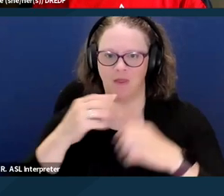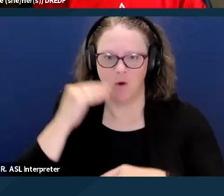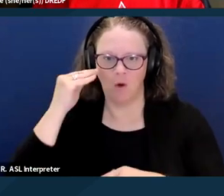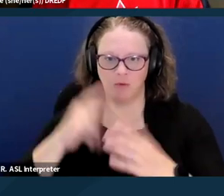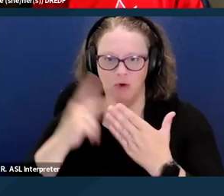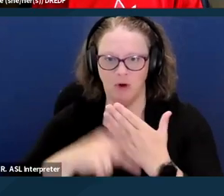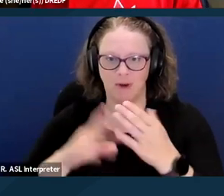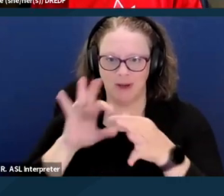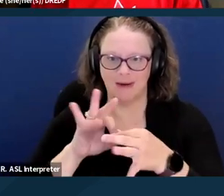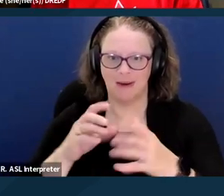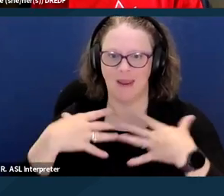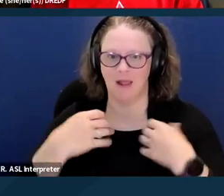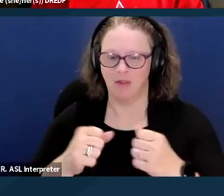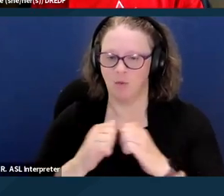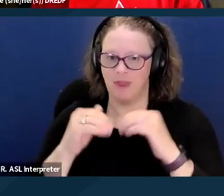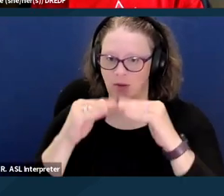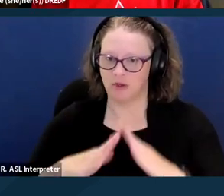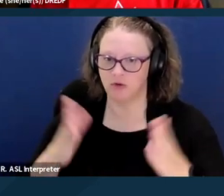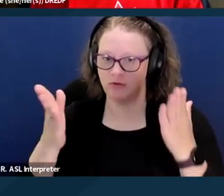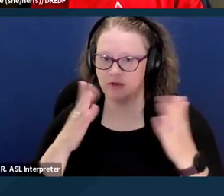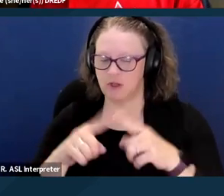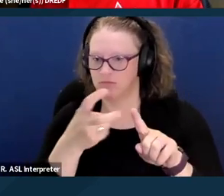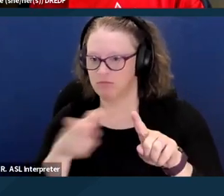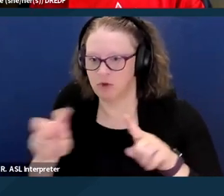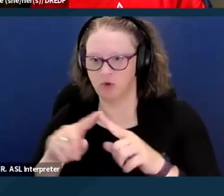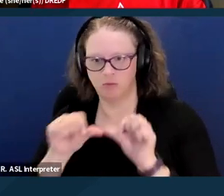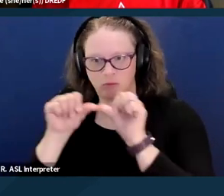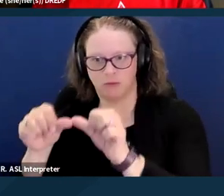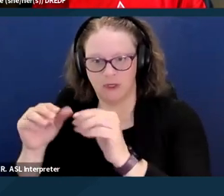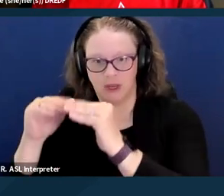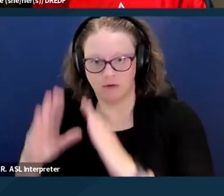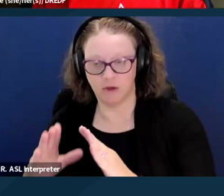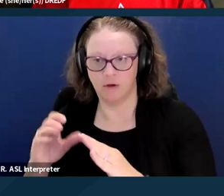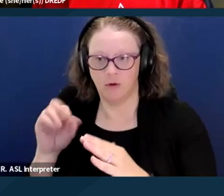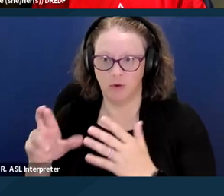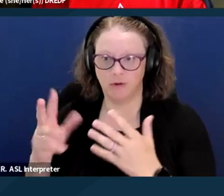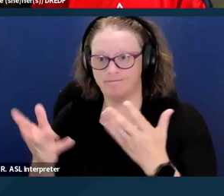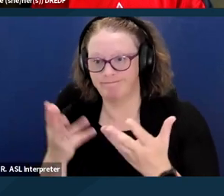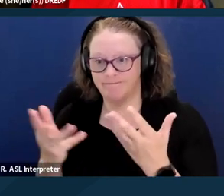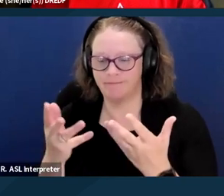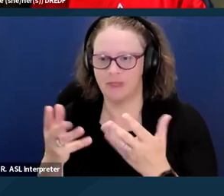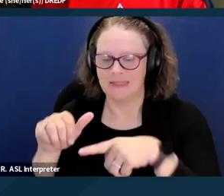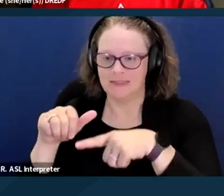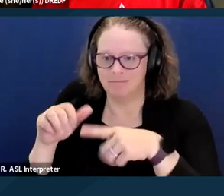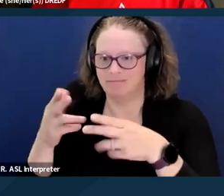and help transition to housing, more permanent housing, or at least temporary housing.